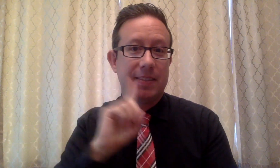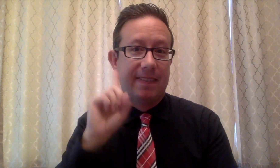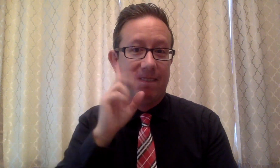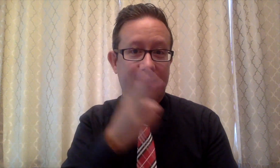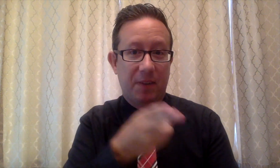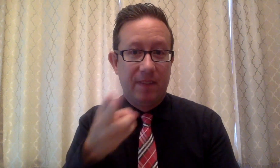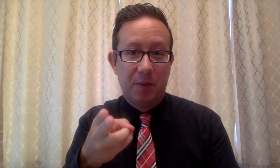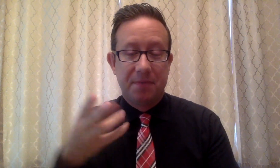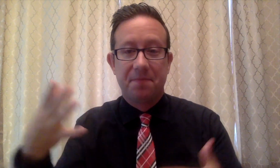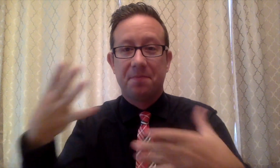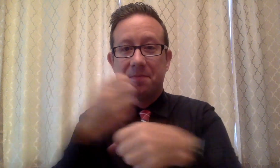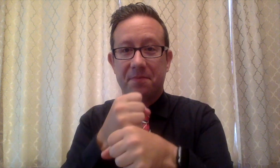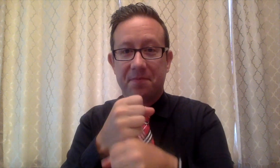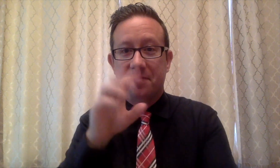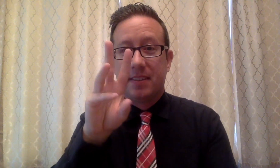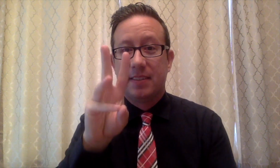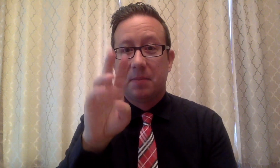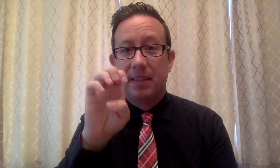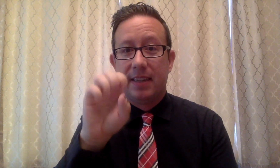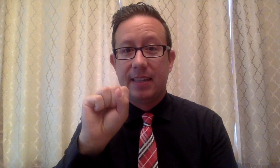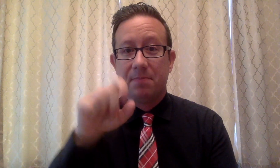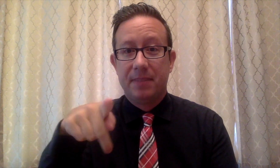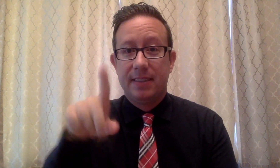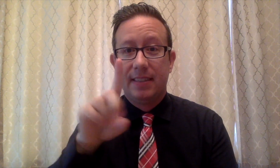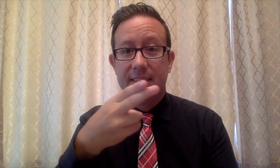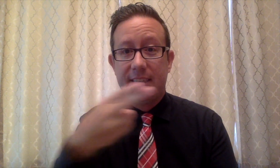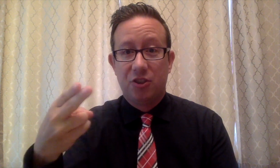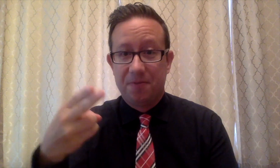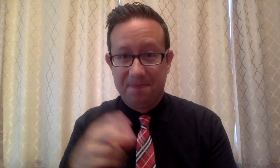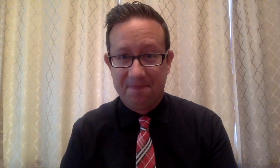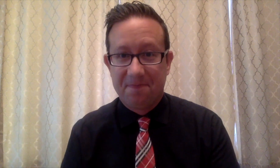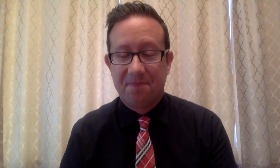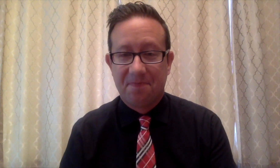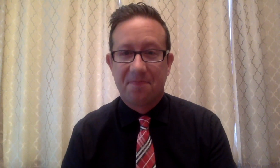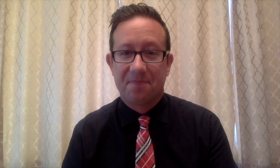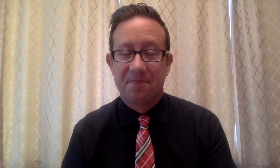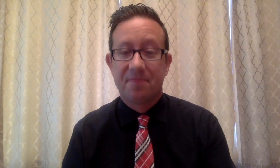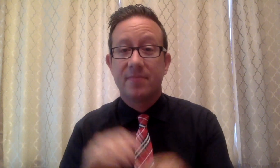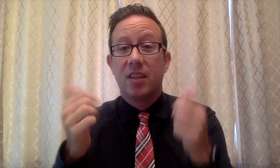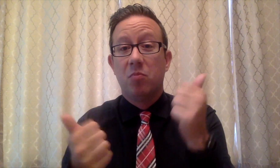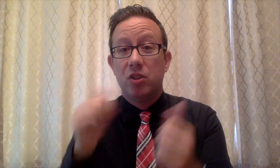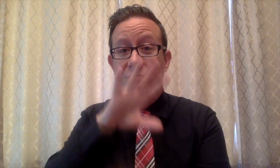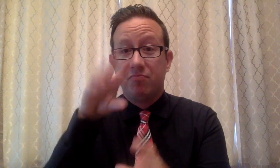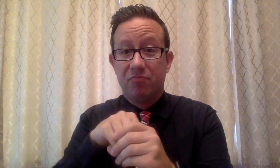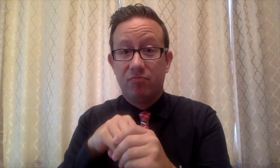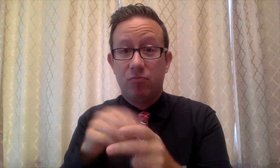Services Program for the Deaf and Hard of Hearing, abbreviated WESP-DHH, which